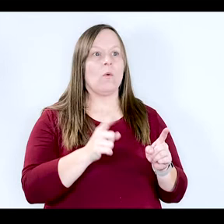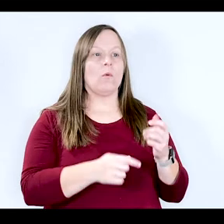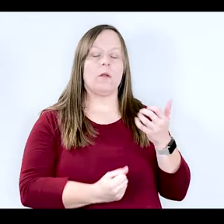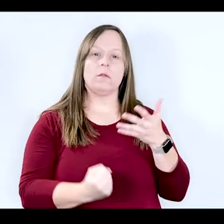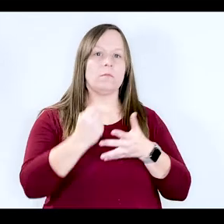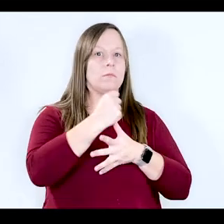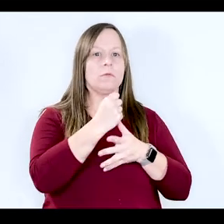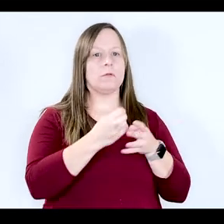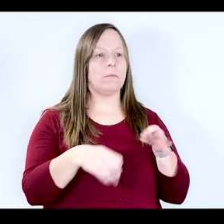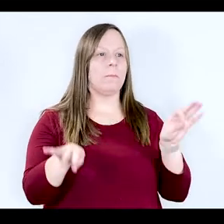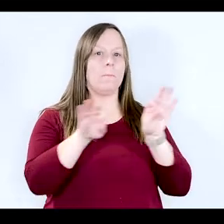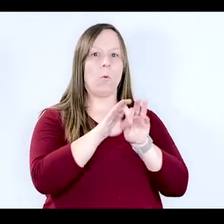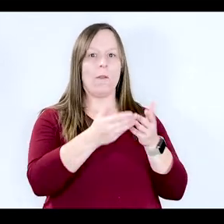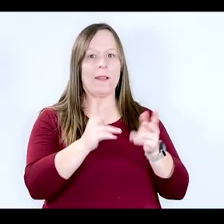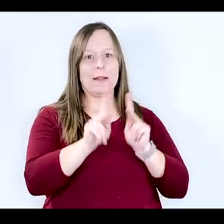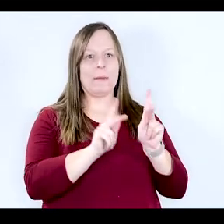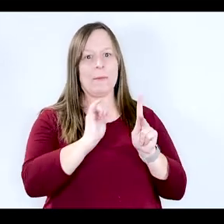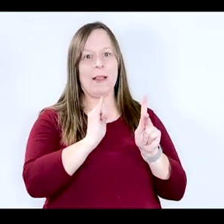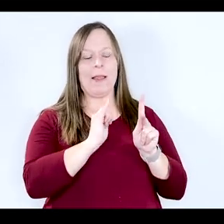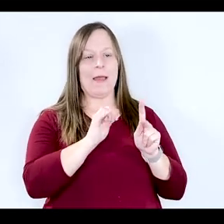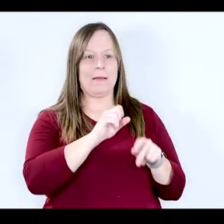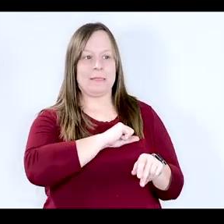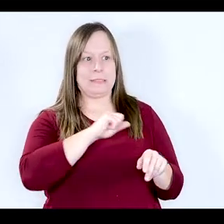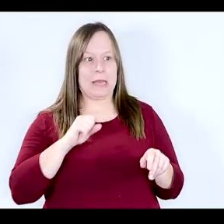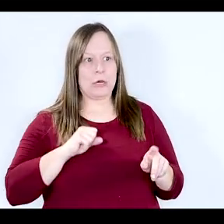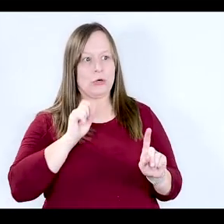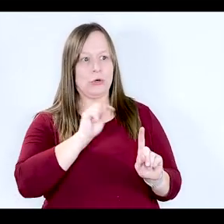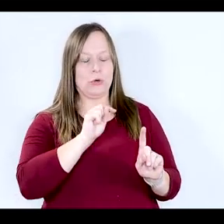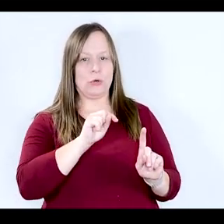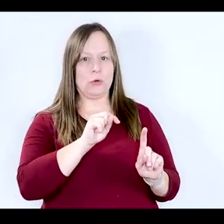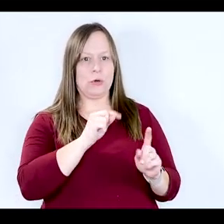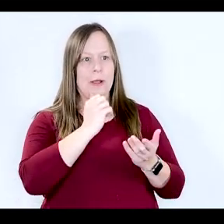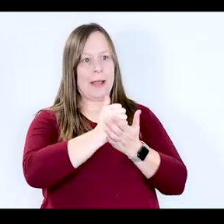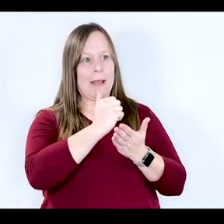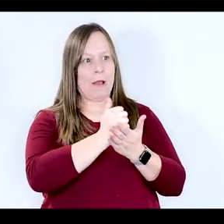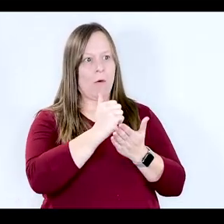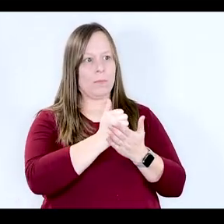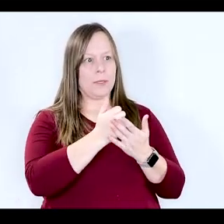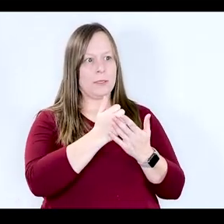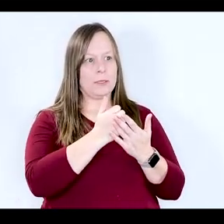the most important things that people like Senator Harckham are helping to